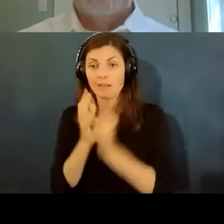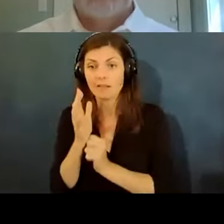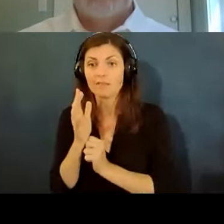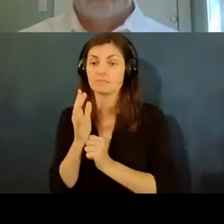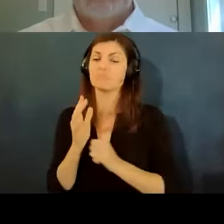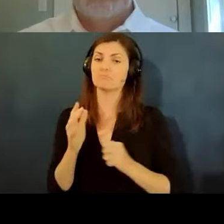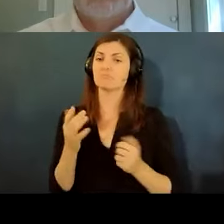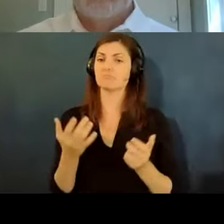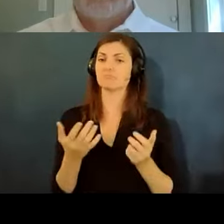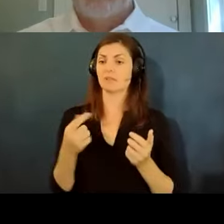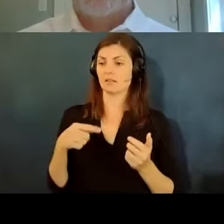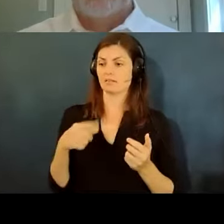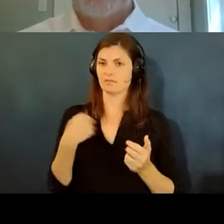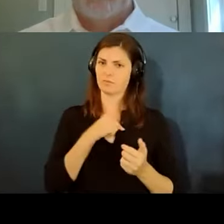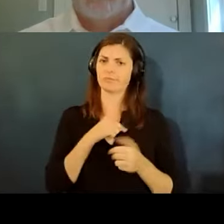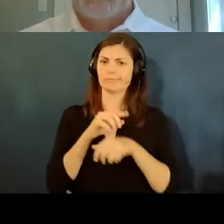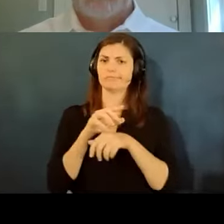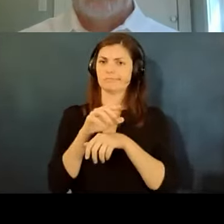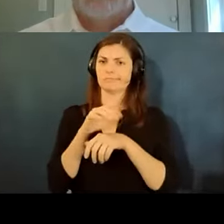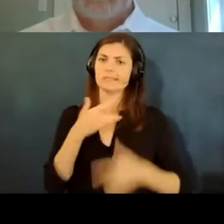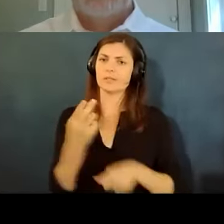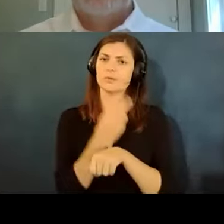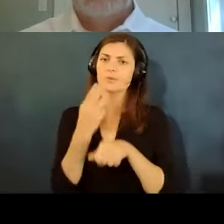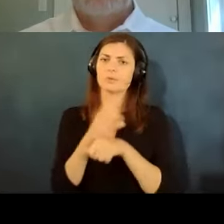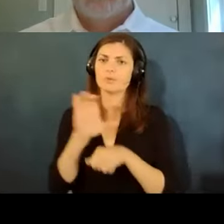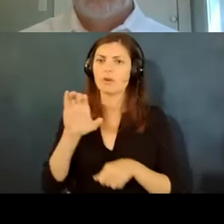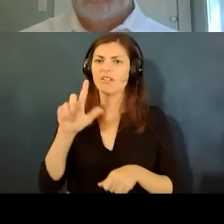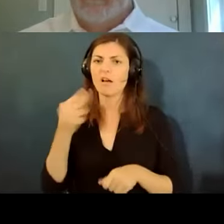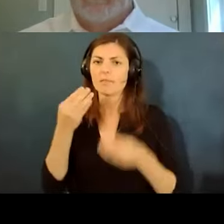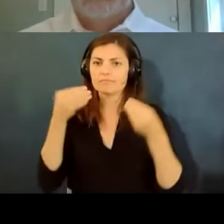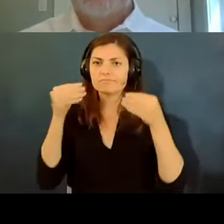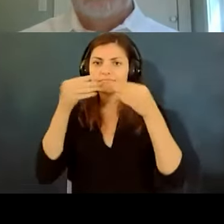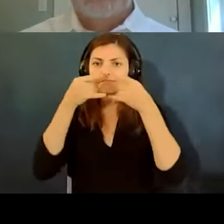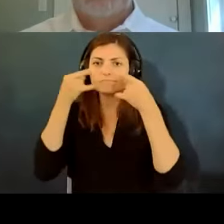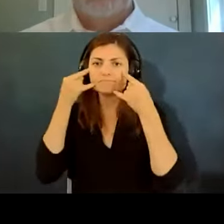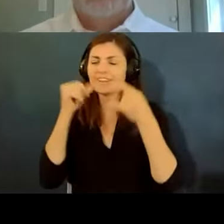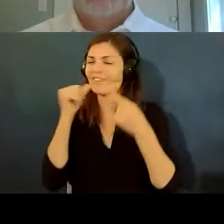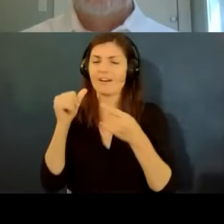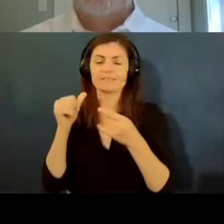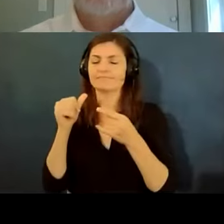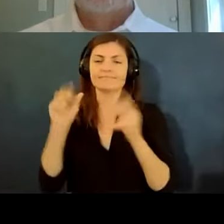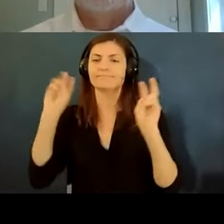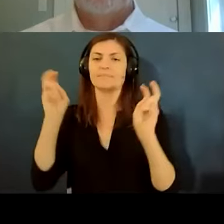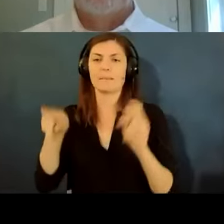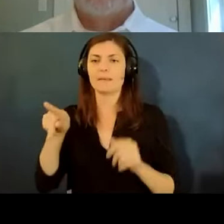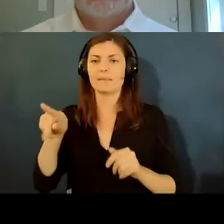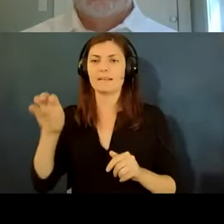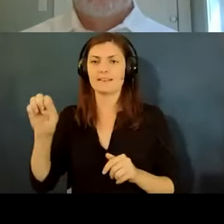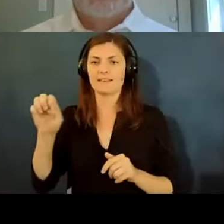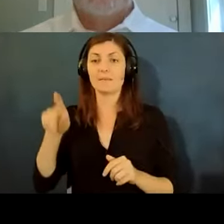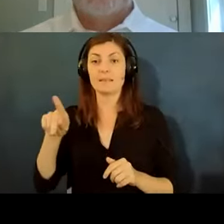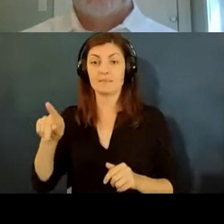that we are all typically wearing a lot these days are not ppe ppe is usually a term that refers to